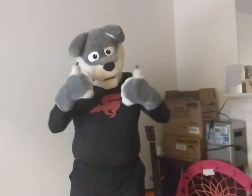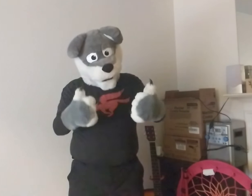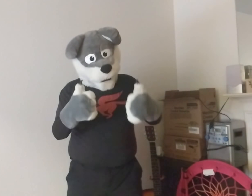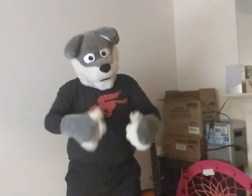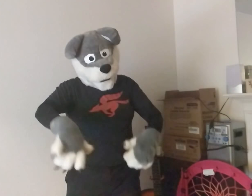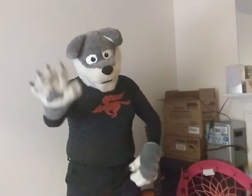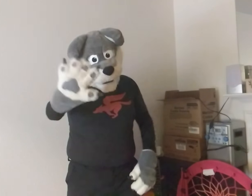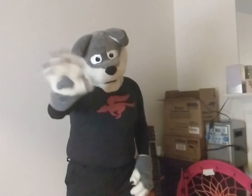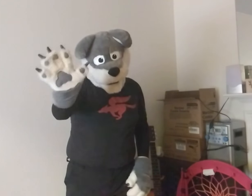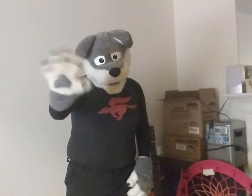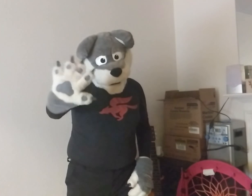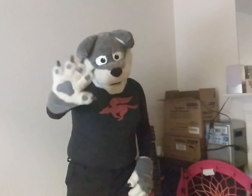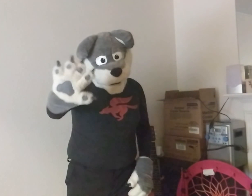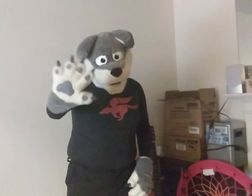Bye!